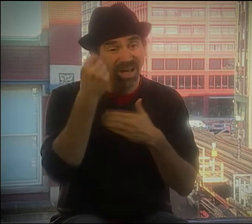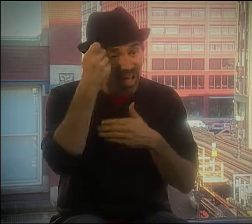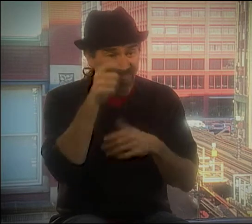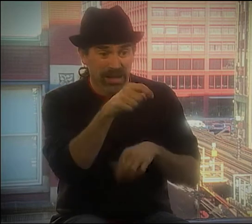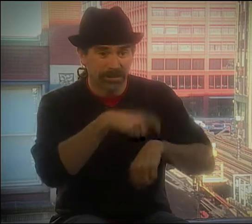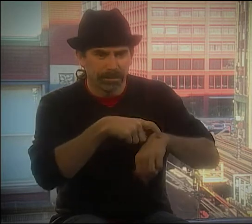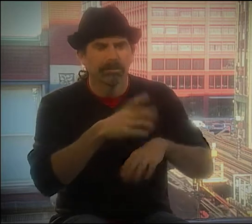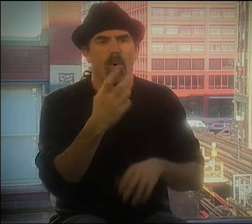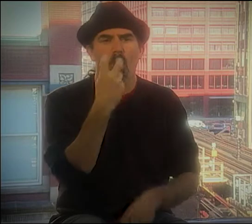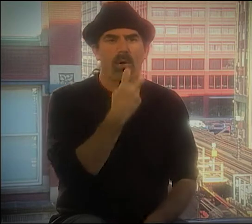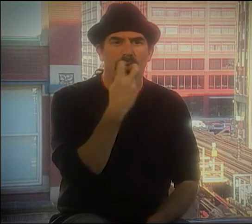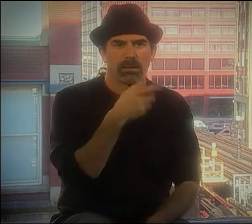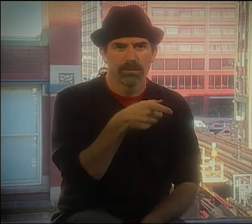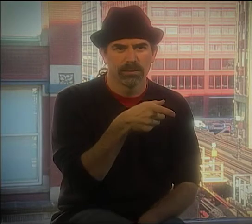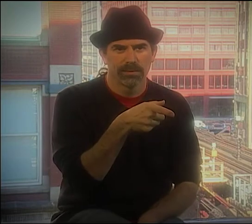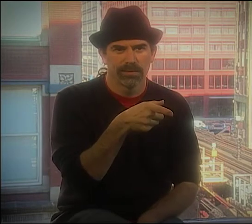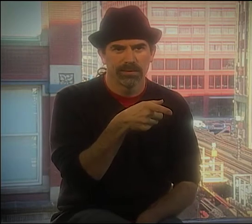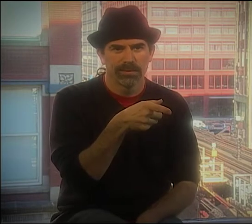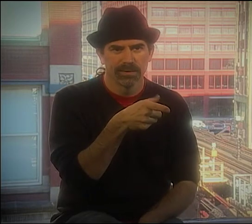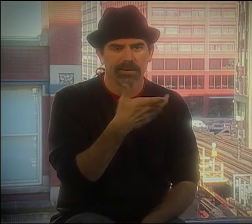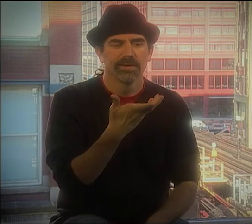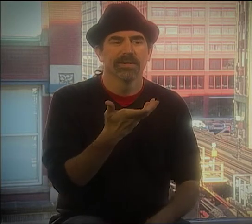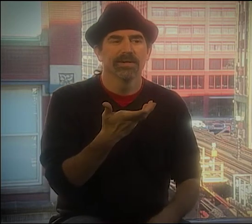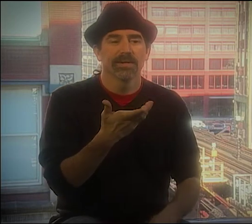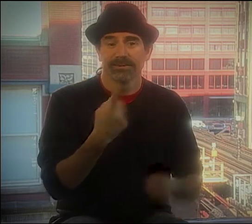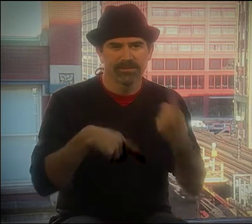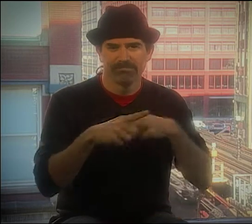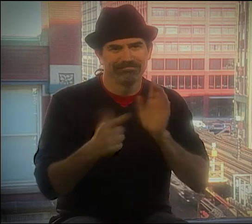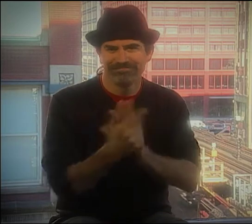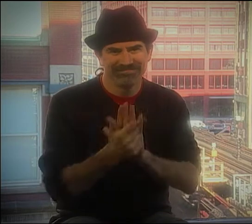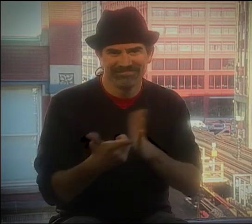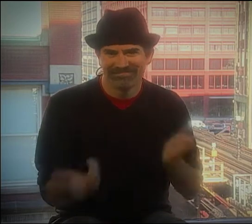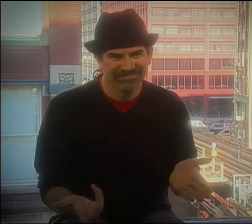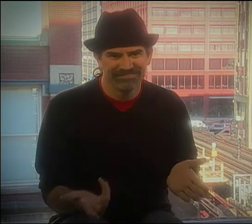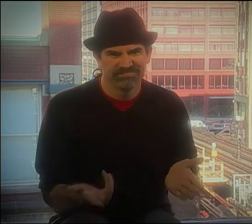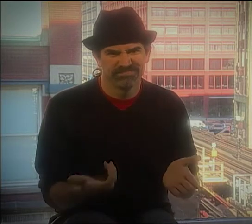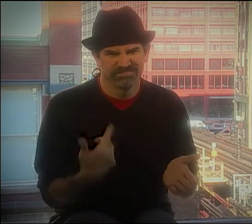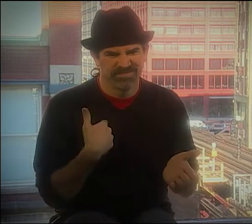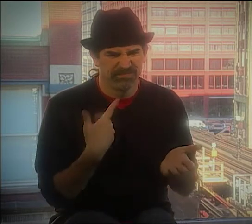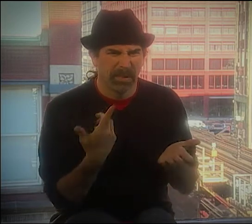AND AT THAT TIME, THEY WERE AN ORAL PROGRAM. THERE WAS NO SIGN LANGUAGE.